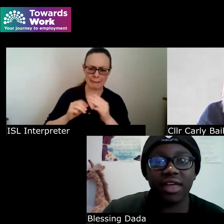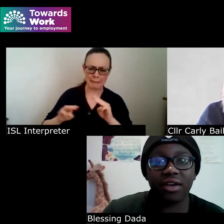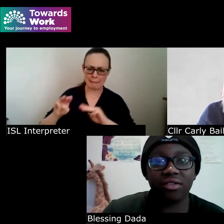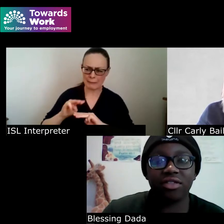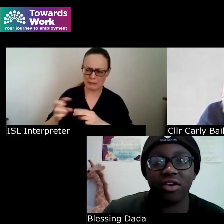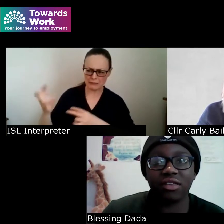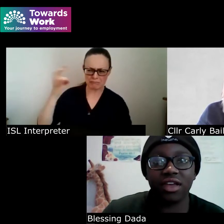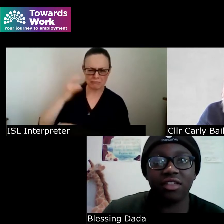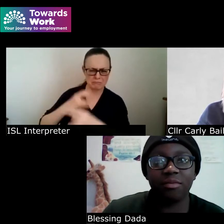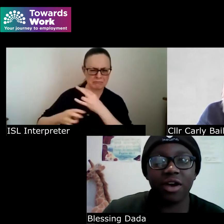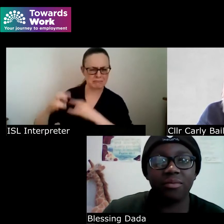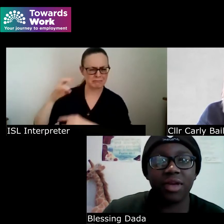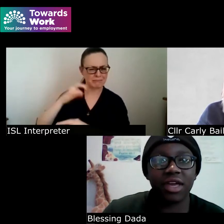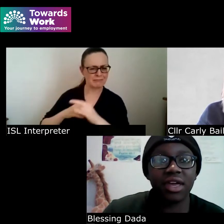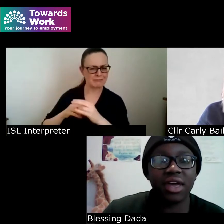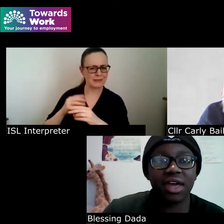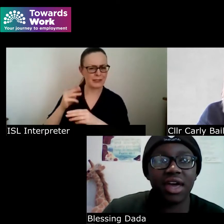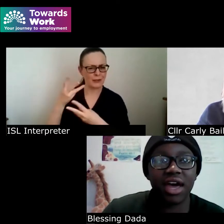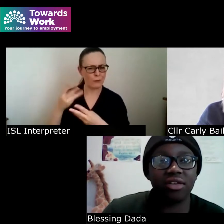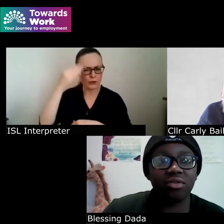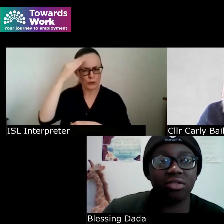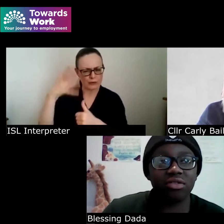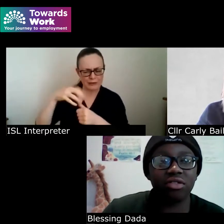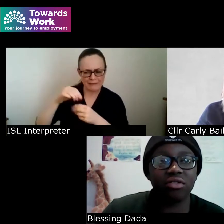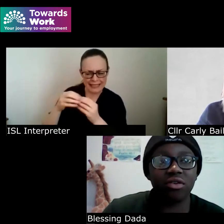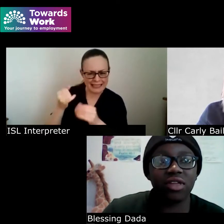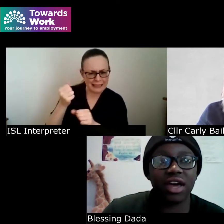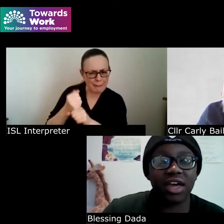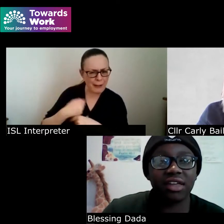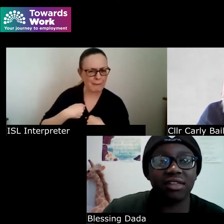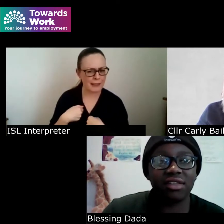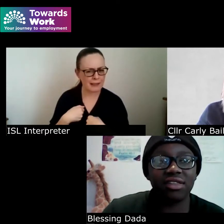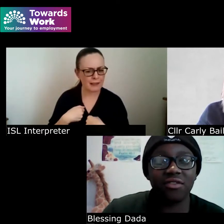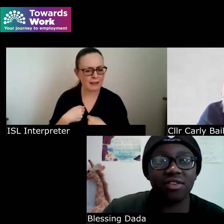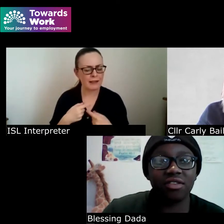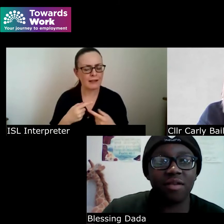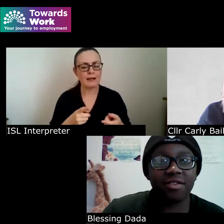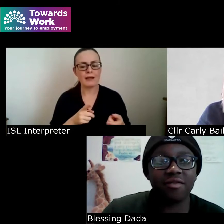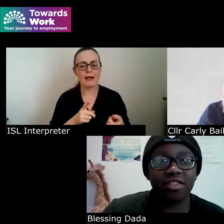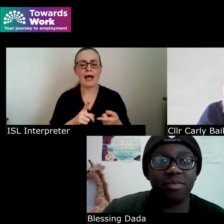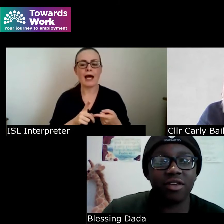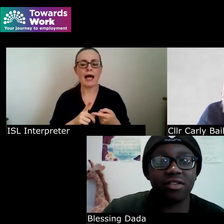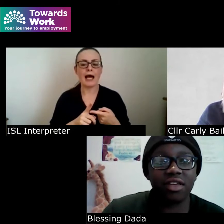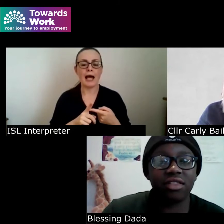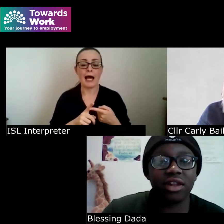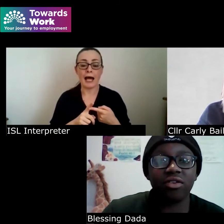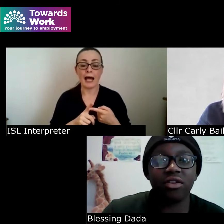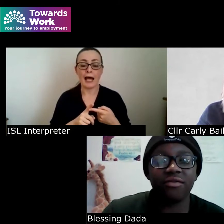out certain things about me and also just to know that like different types of disabilities look